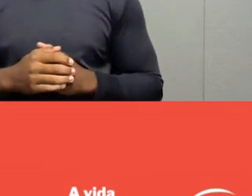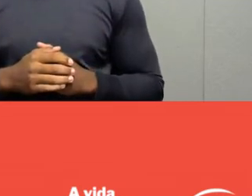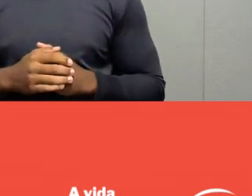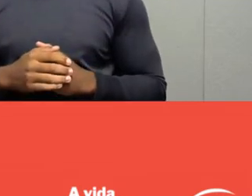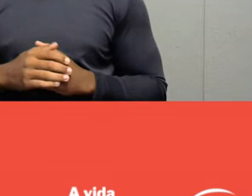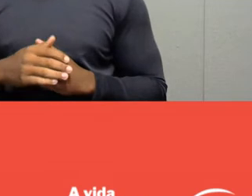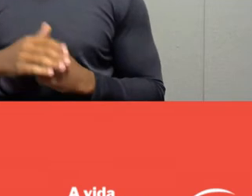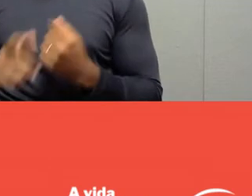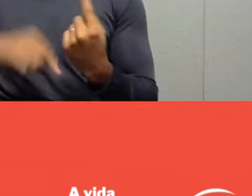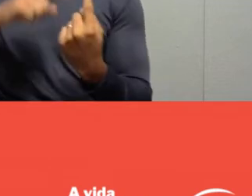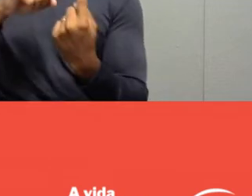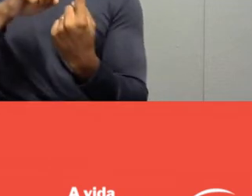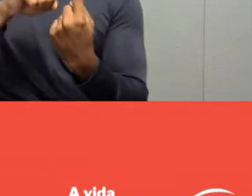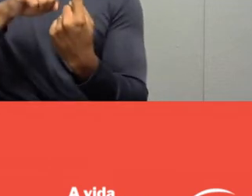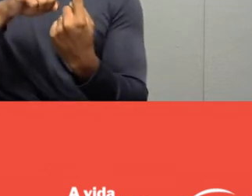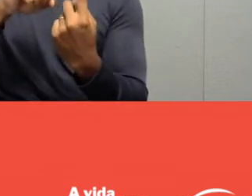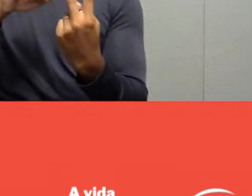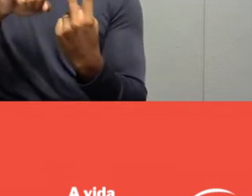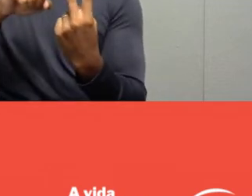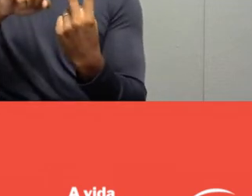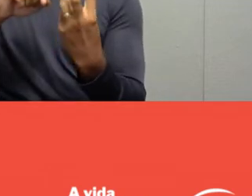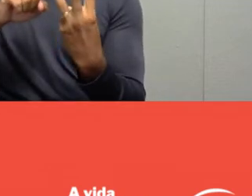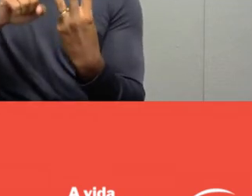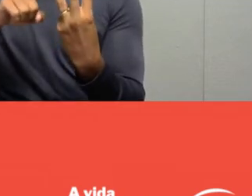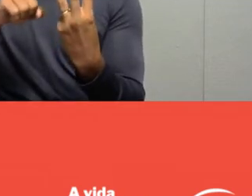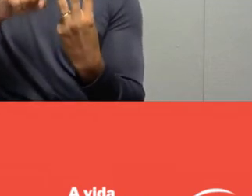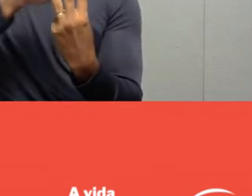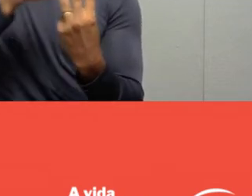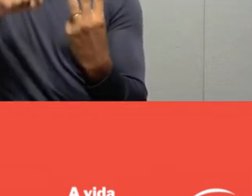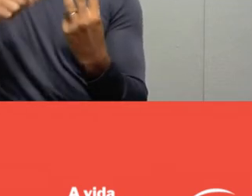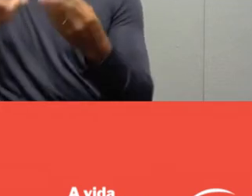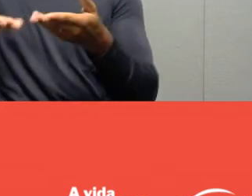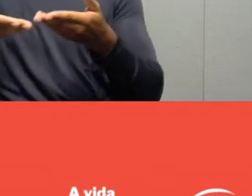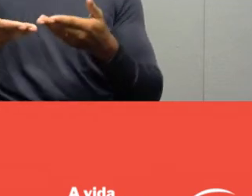of these three guests who are extremely important to us.